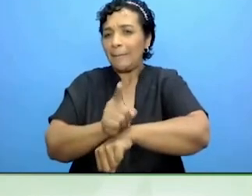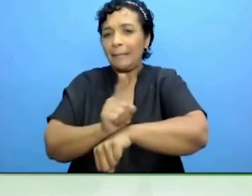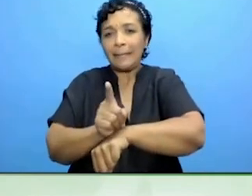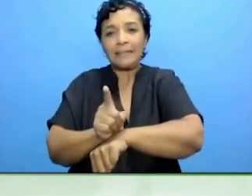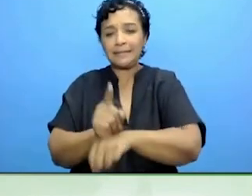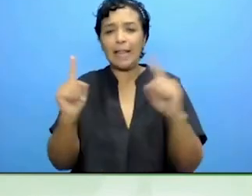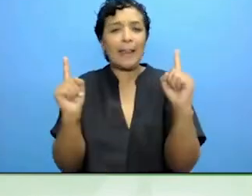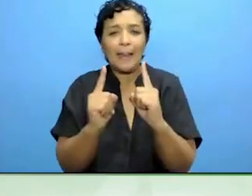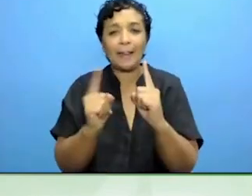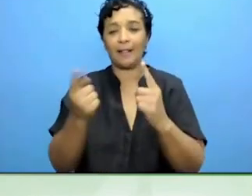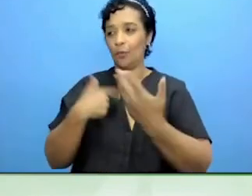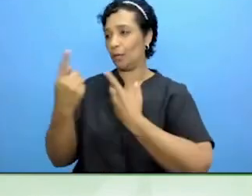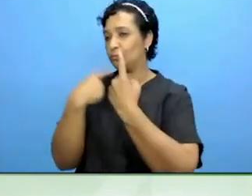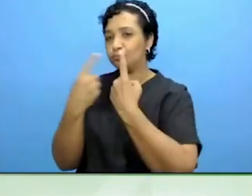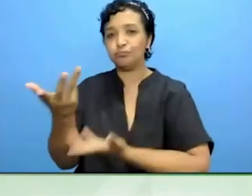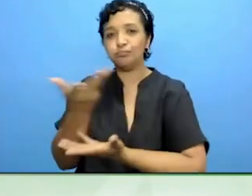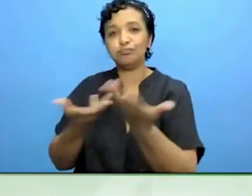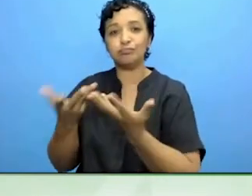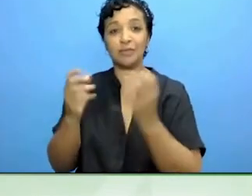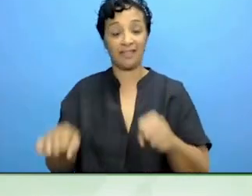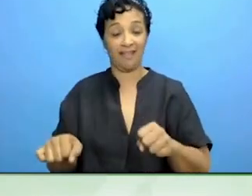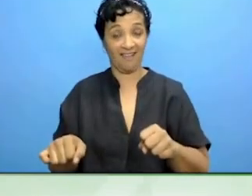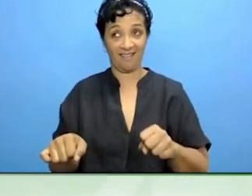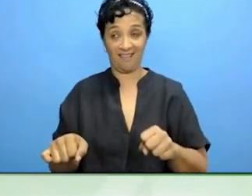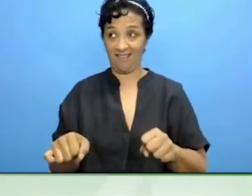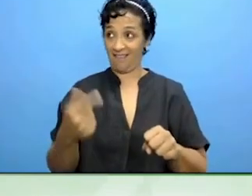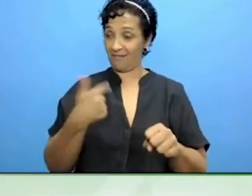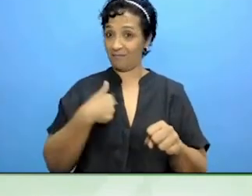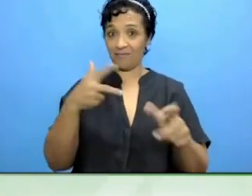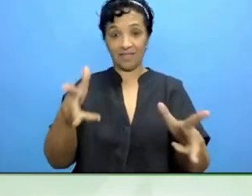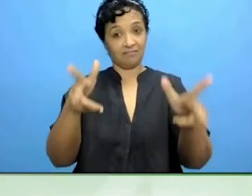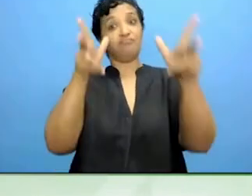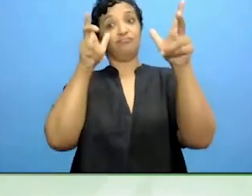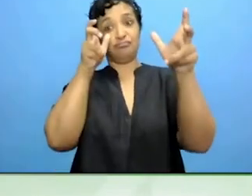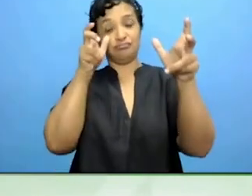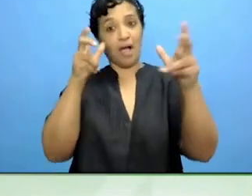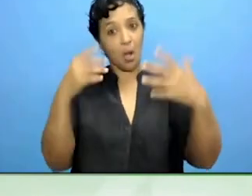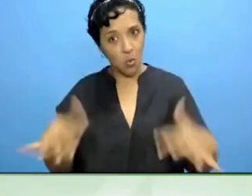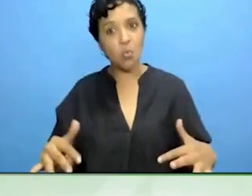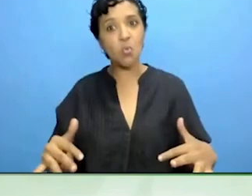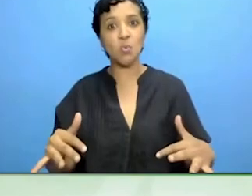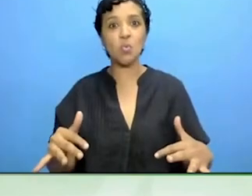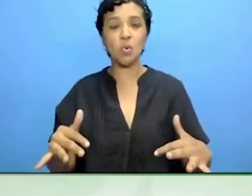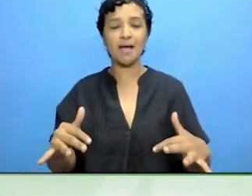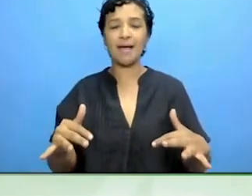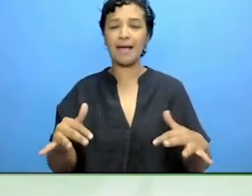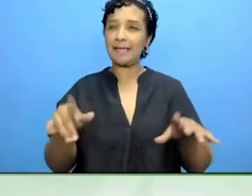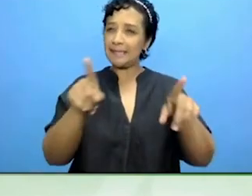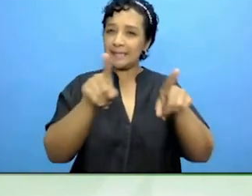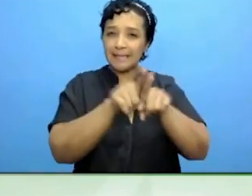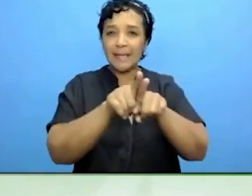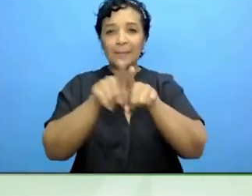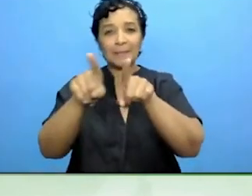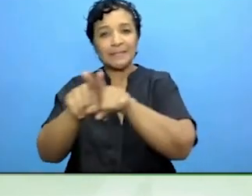I am struck by how similar the parts we are travelling as